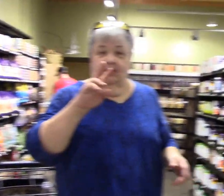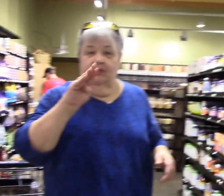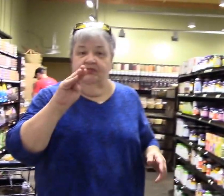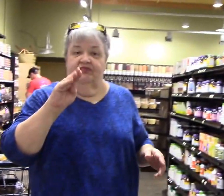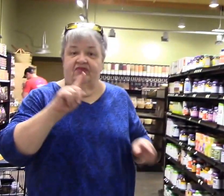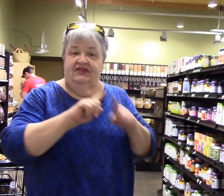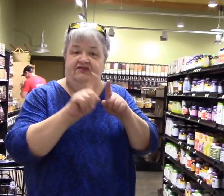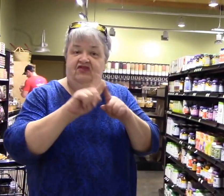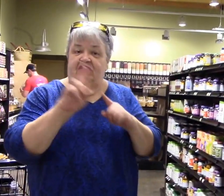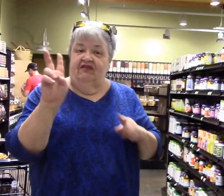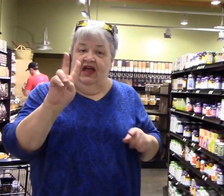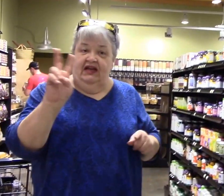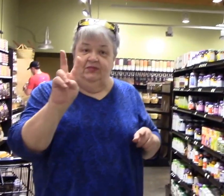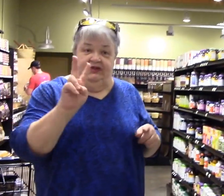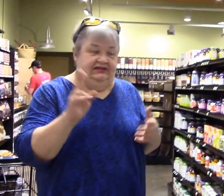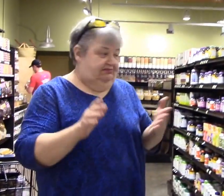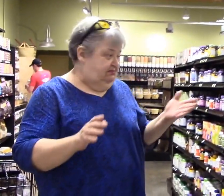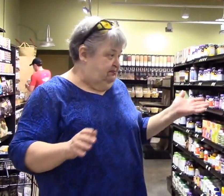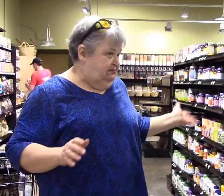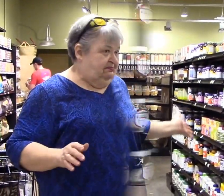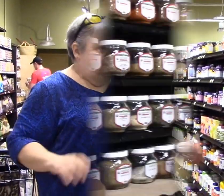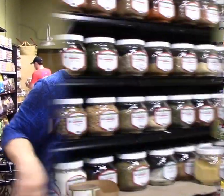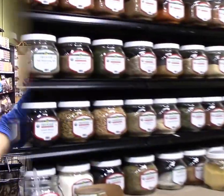Different kinds of vitamins